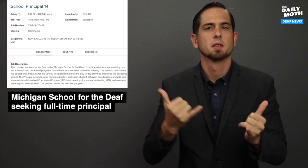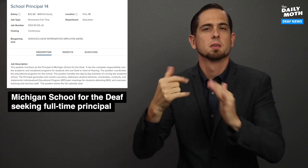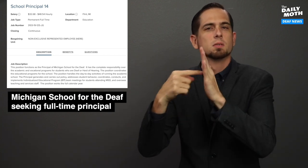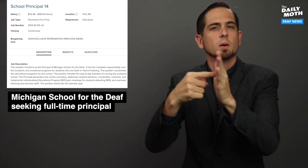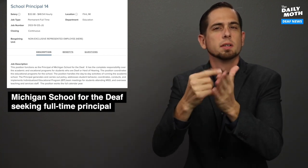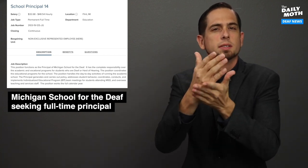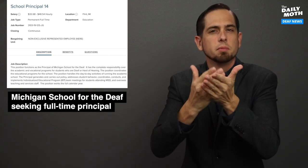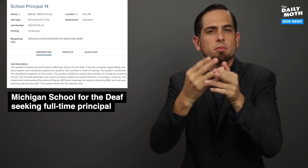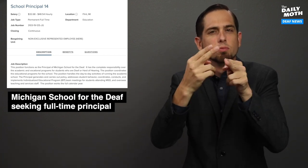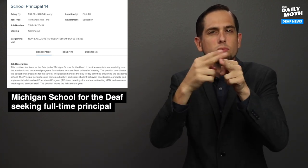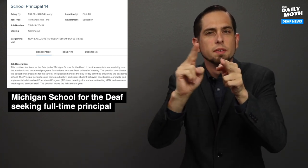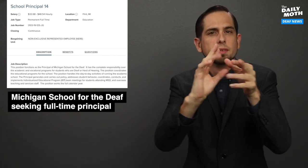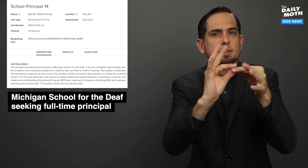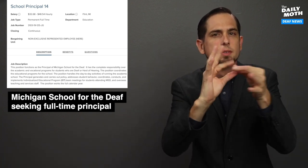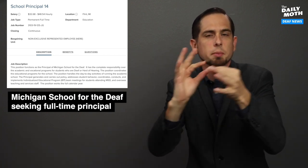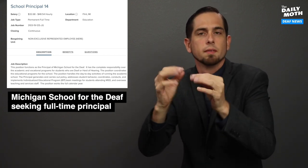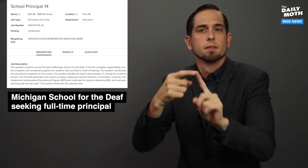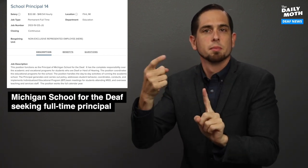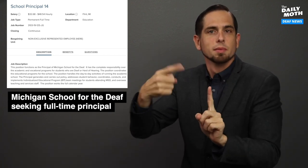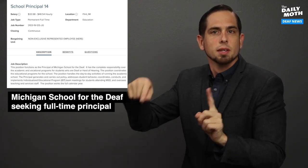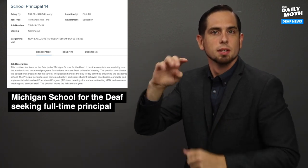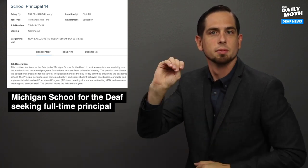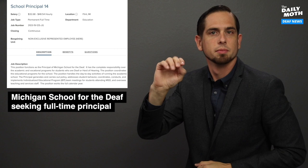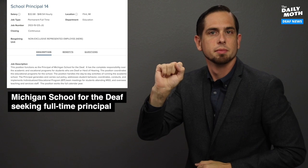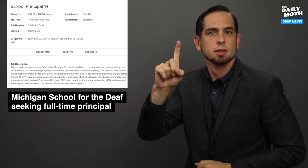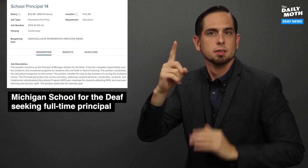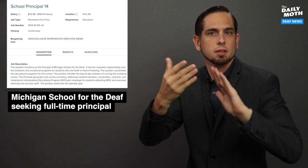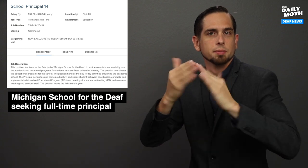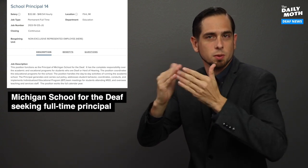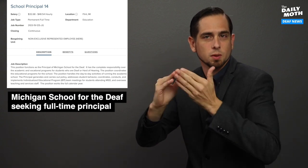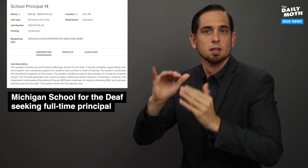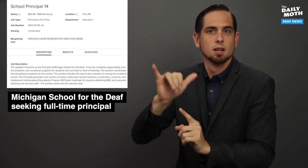Here are some brief statements from the MSD community